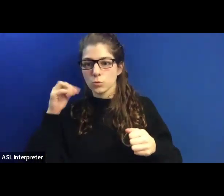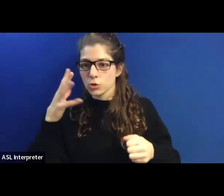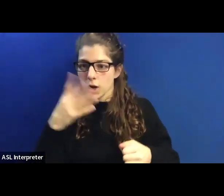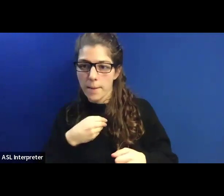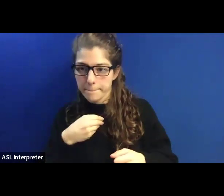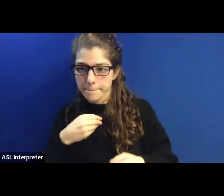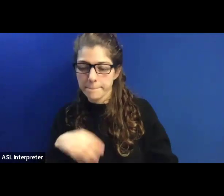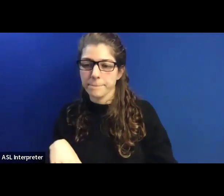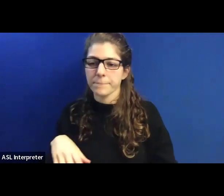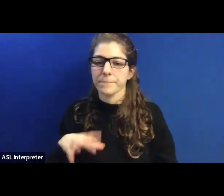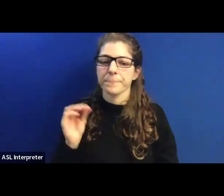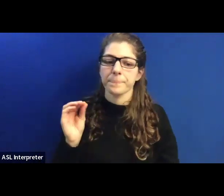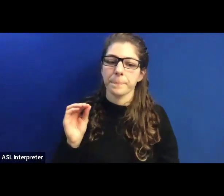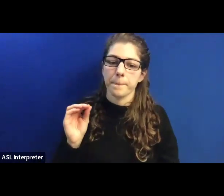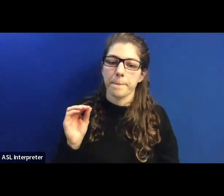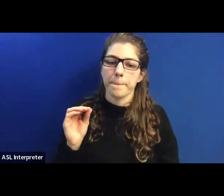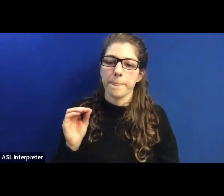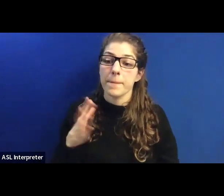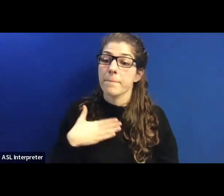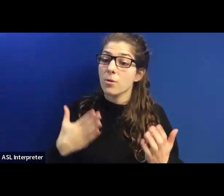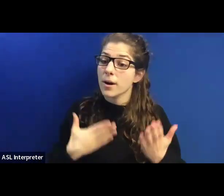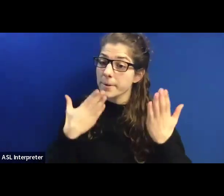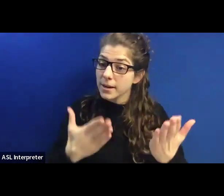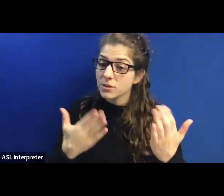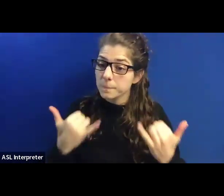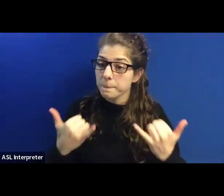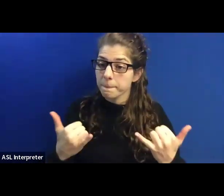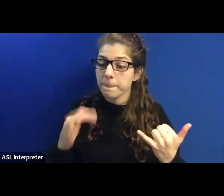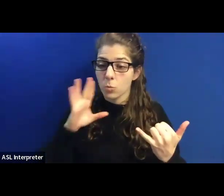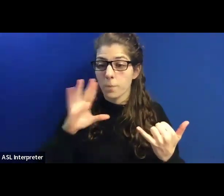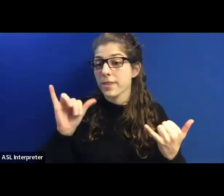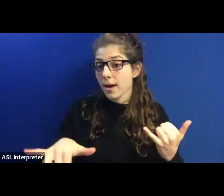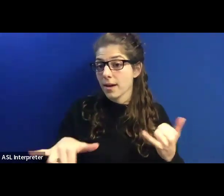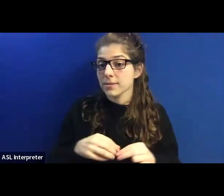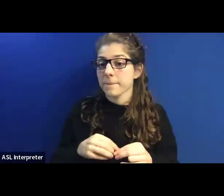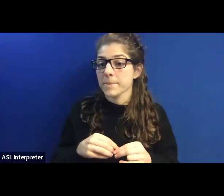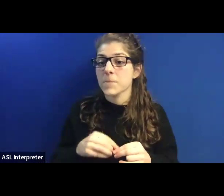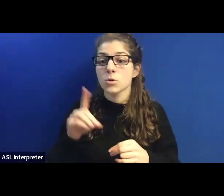And my recommendation in this day will be that. Do not shut up!